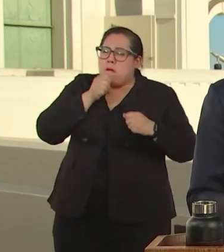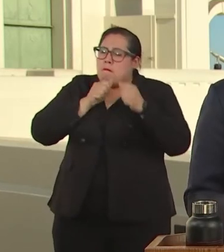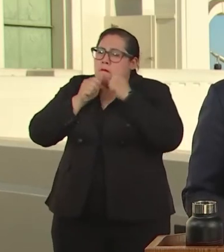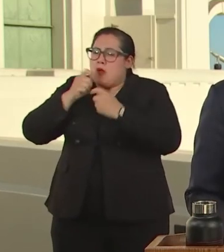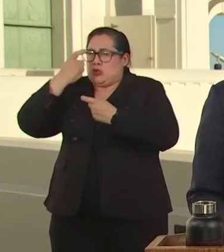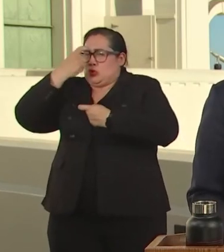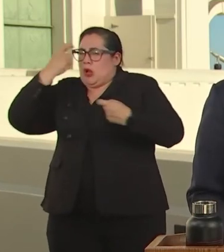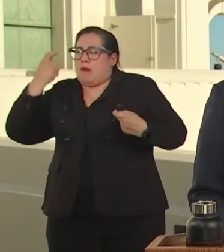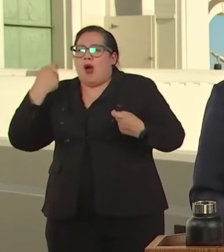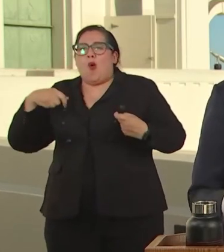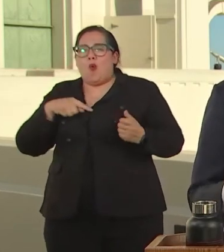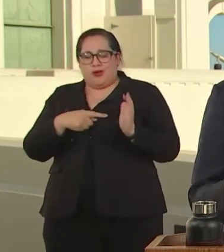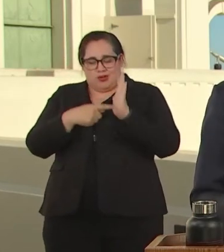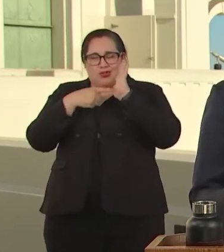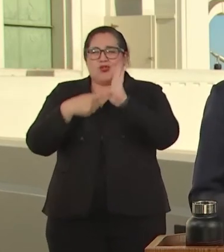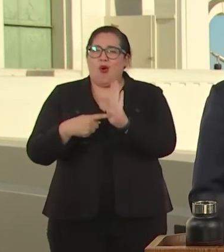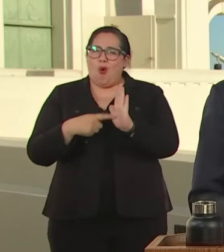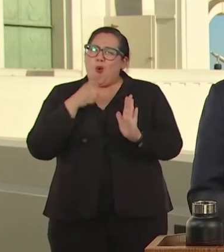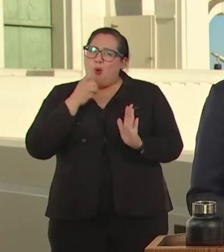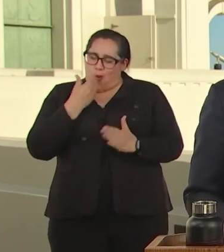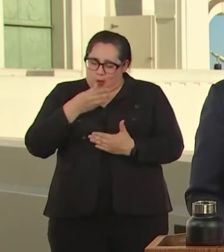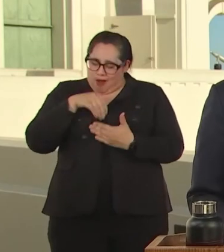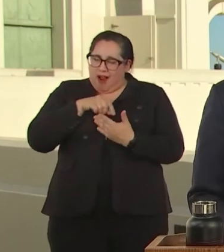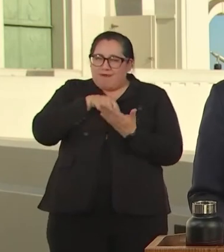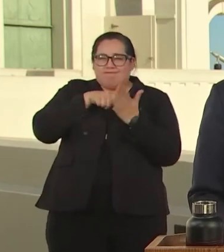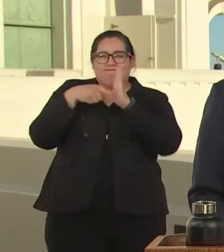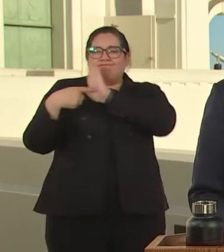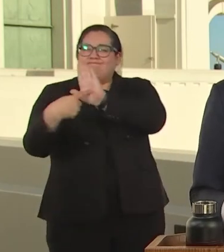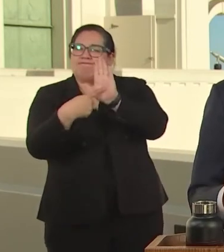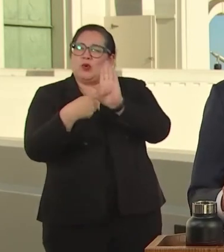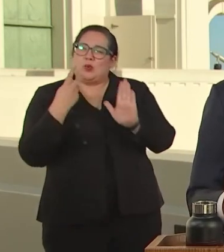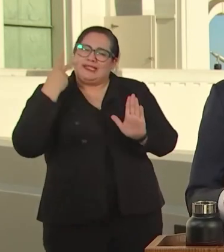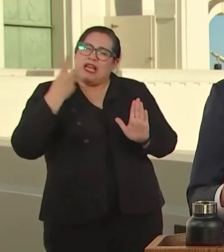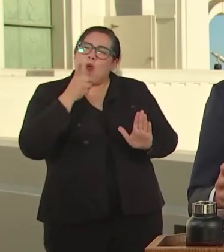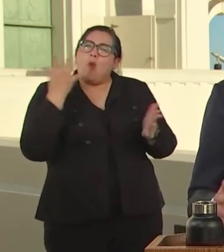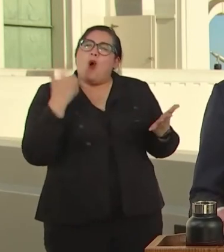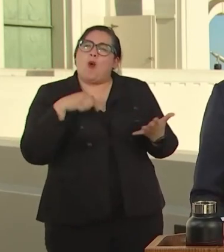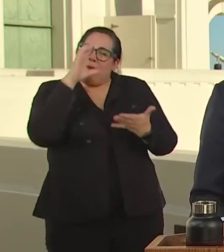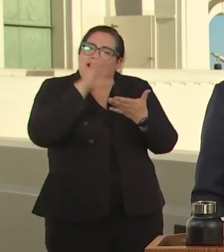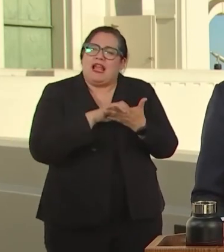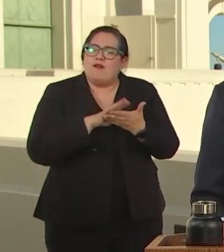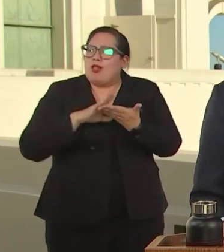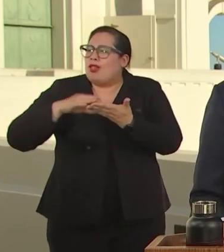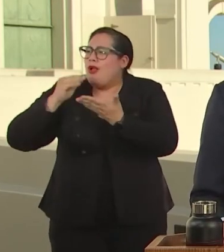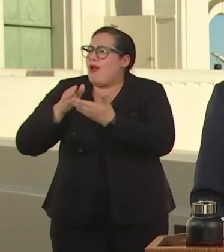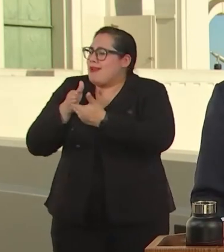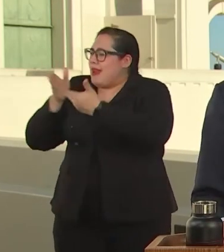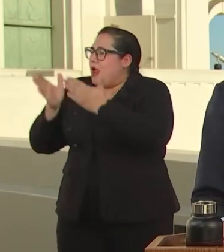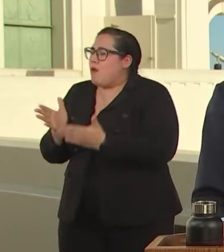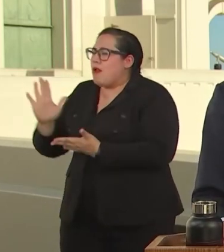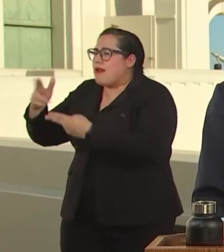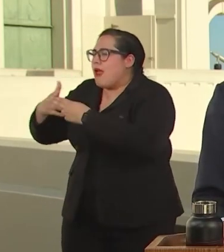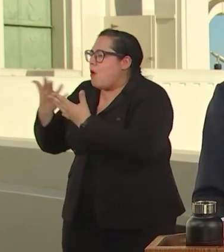LIFES. WE LEARNED OUR NEIGHBOR'S NAMES AND WHAT THEY NEEDED FROM THE